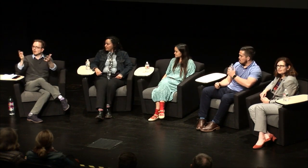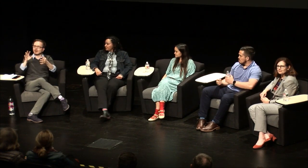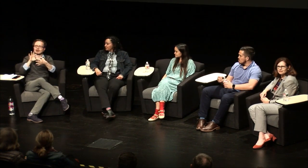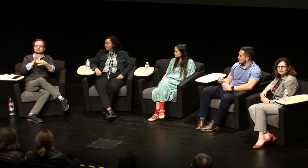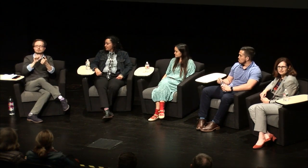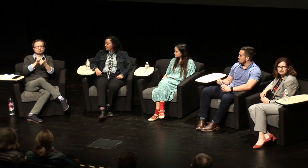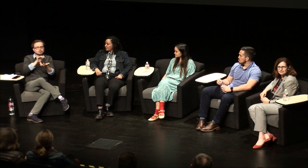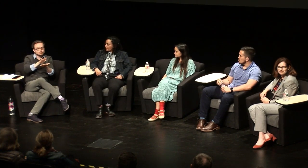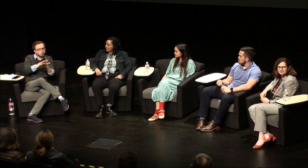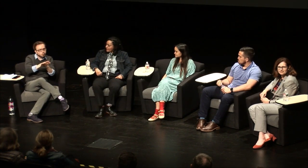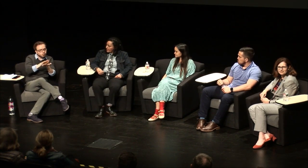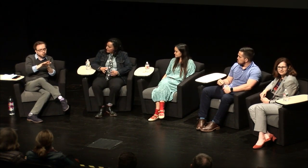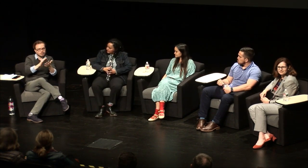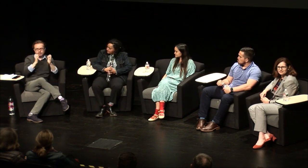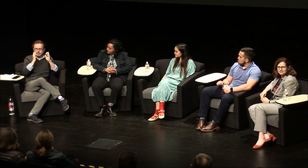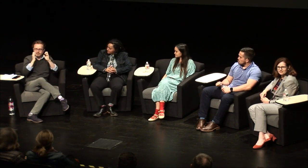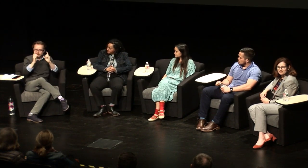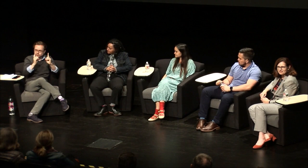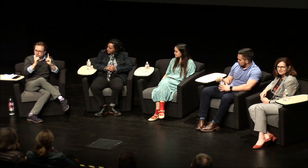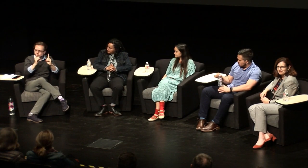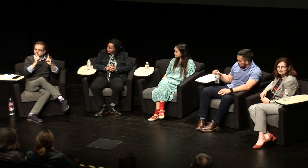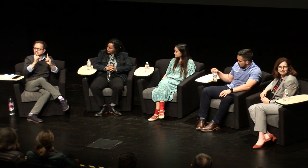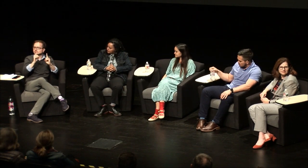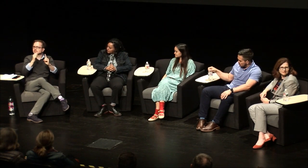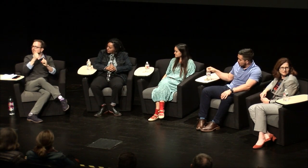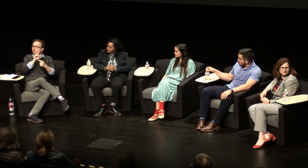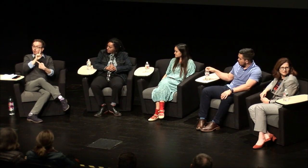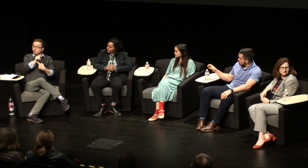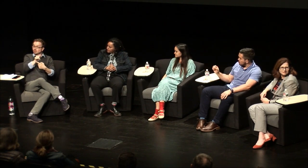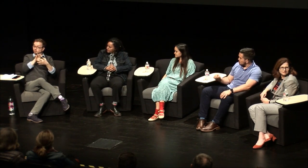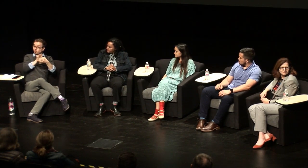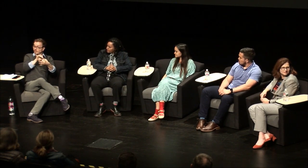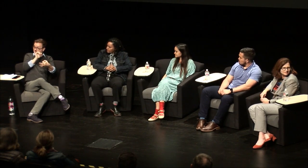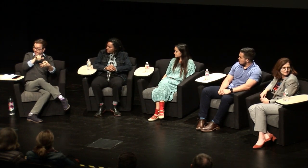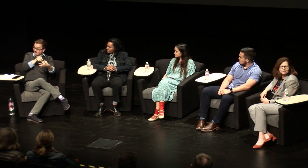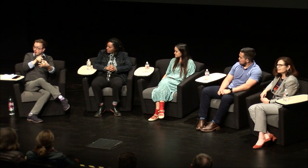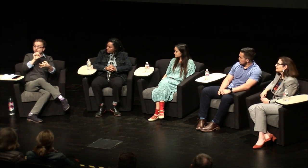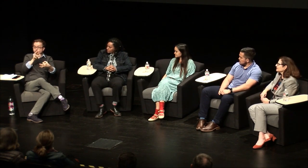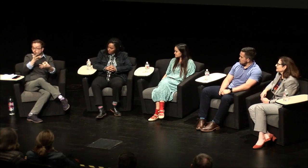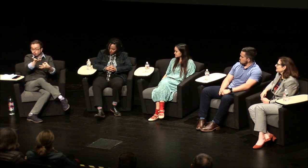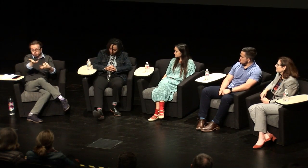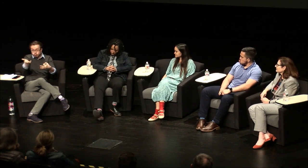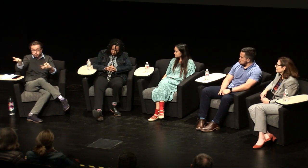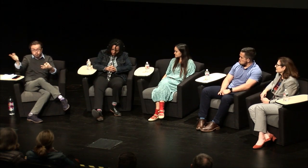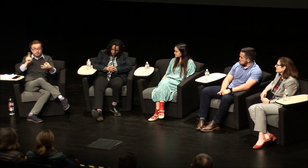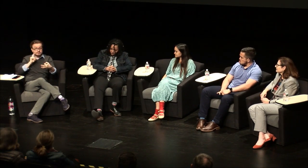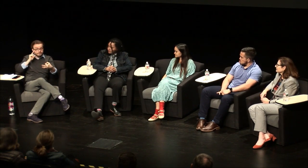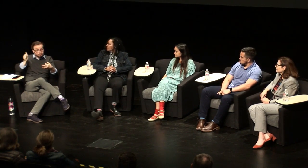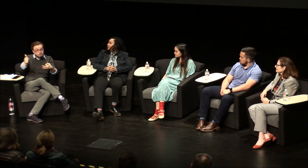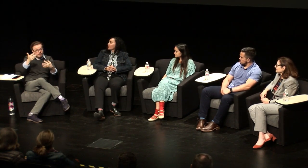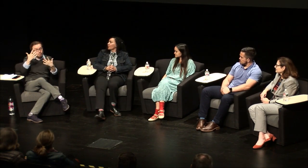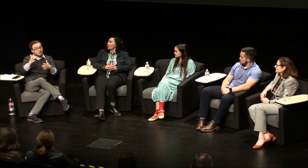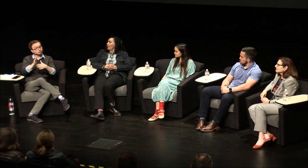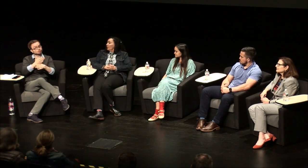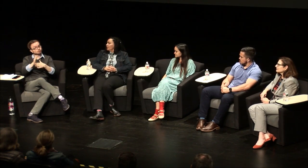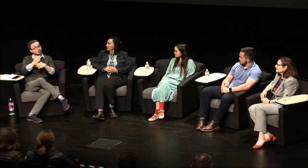now would be a good time to open it up to the audience talk a little bit about school experiences or education you know deaf